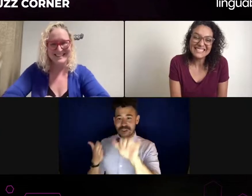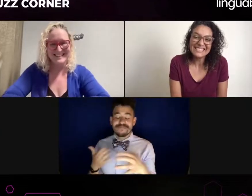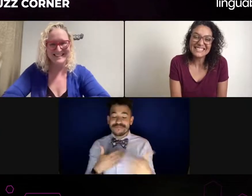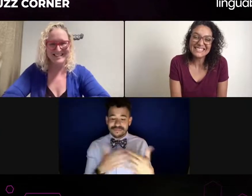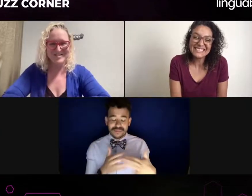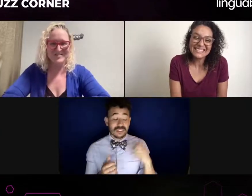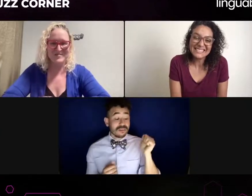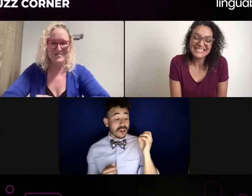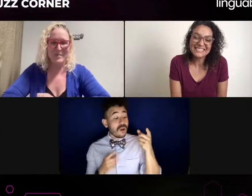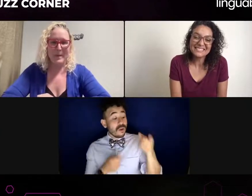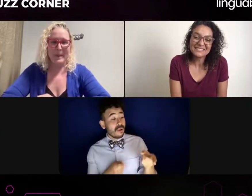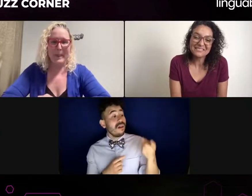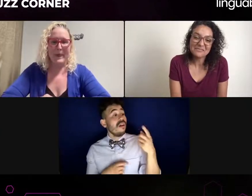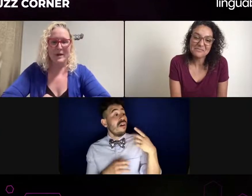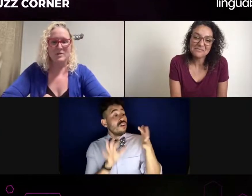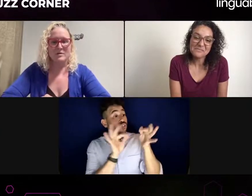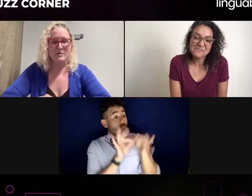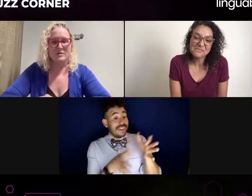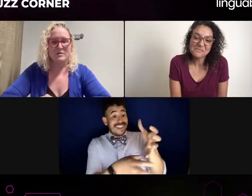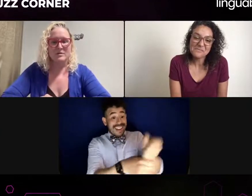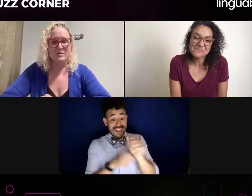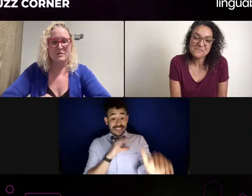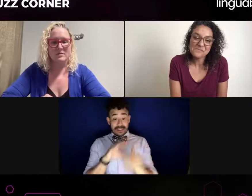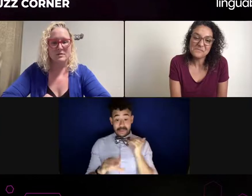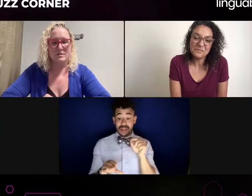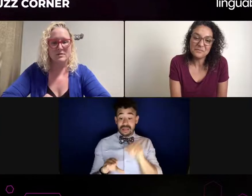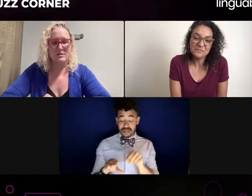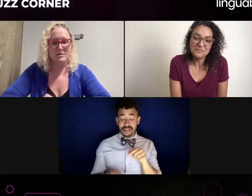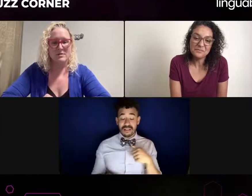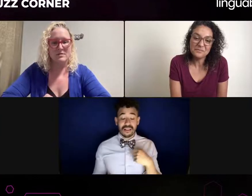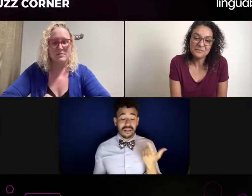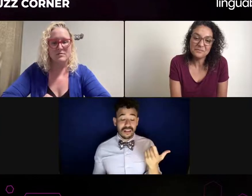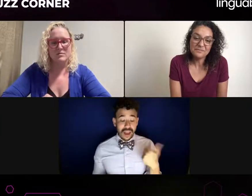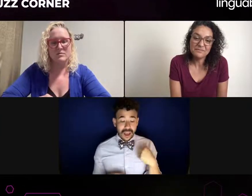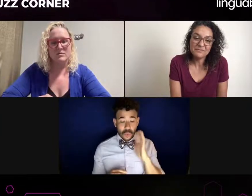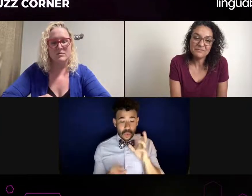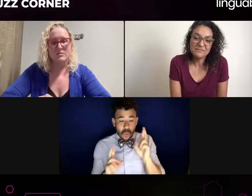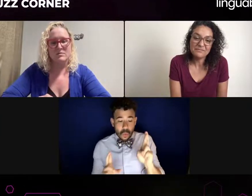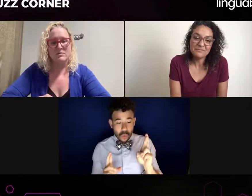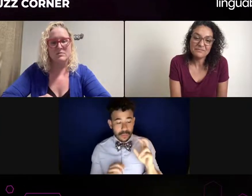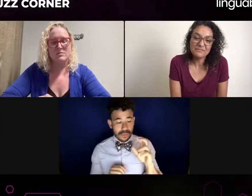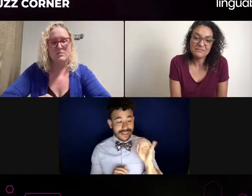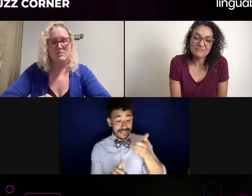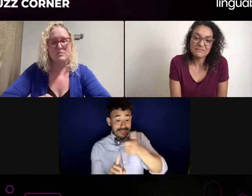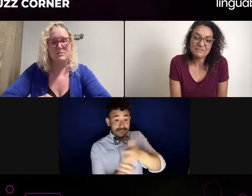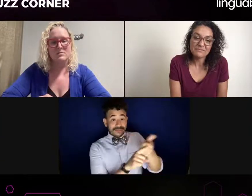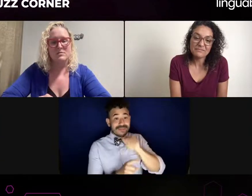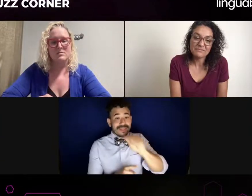As an actor, I'm always in the world of TV or stage.